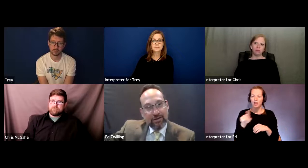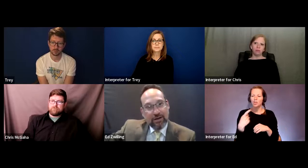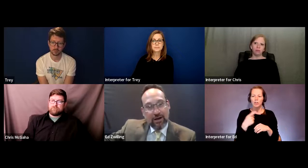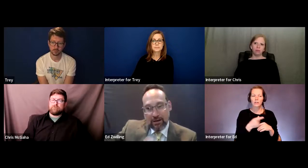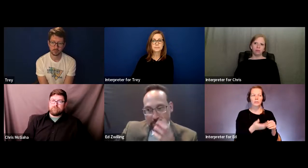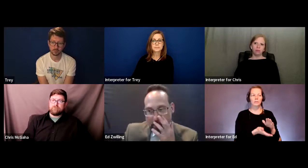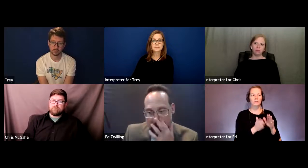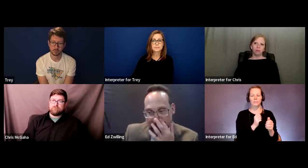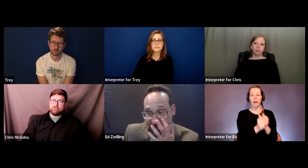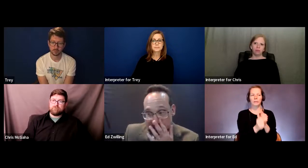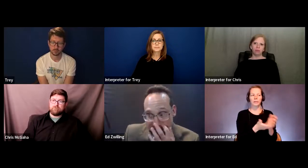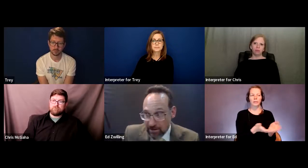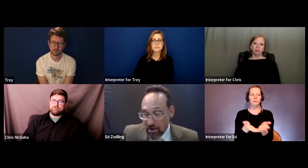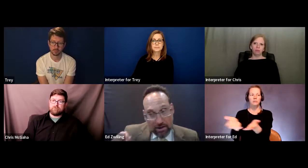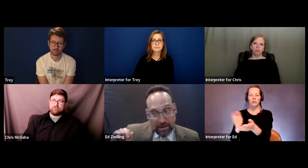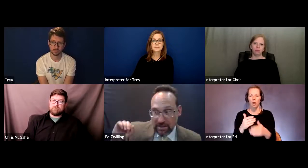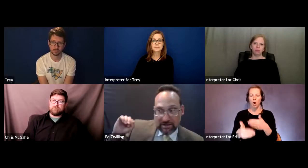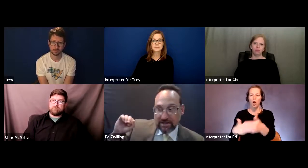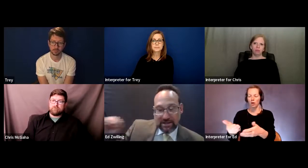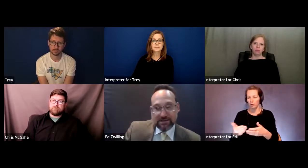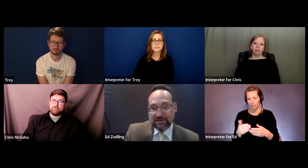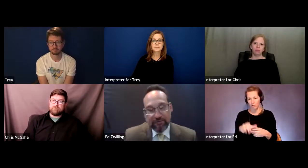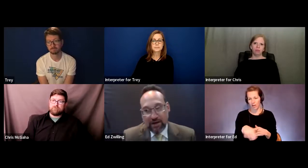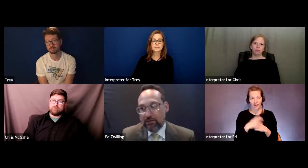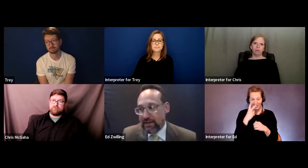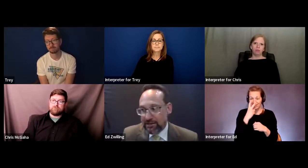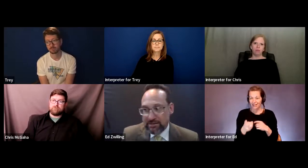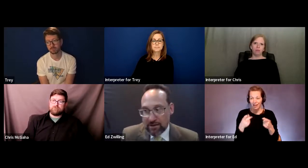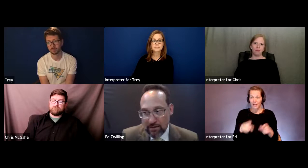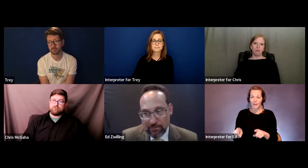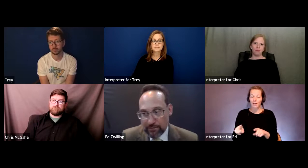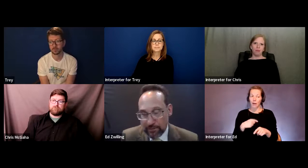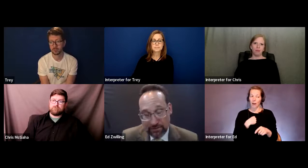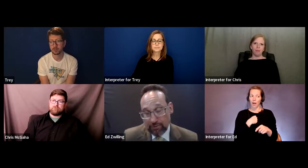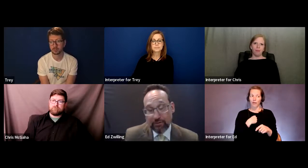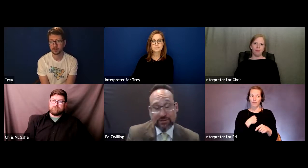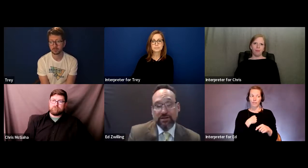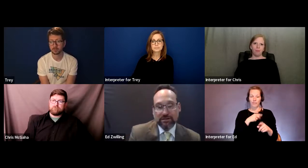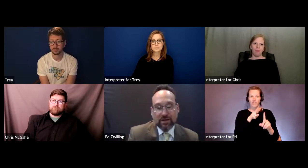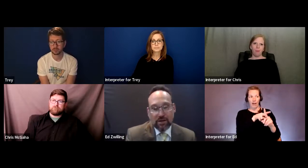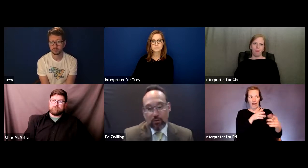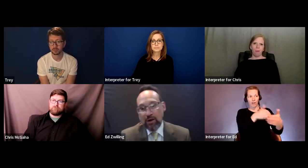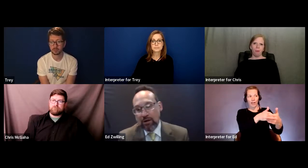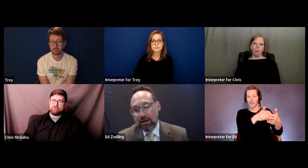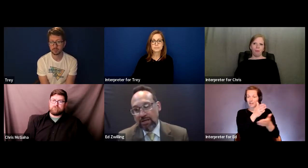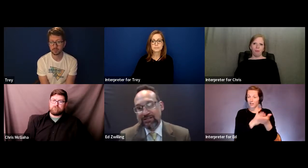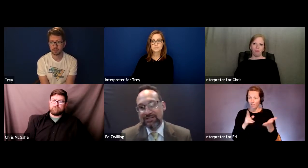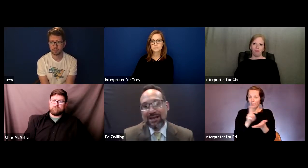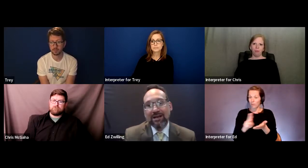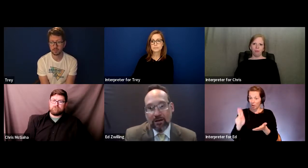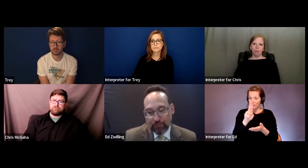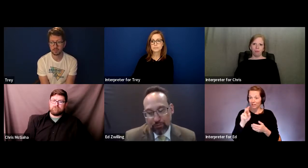And I've seen it even in cases I've filed against some universities where instead of